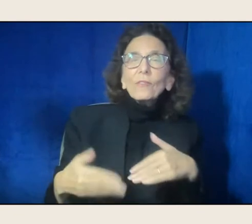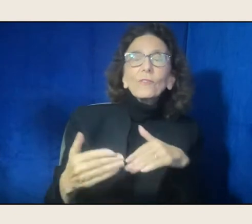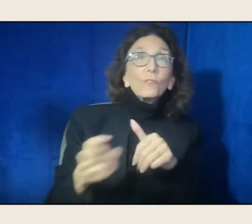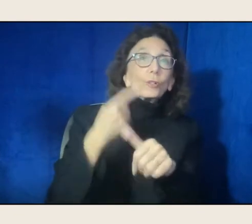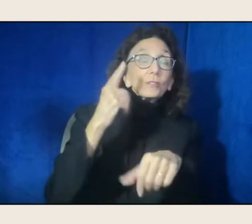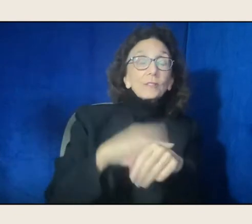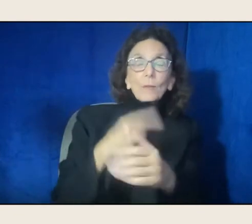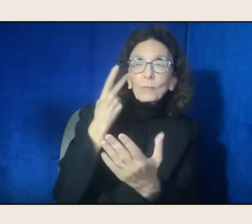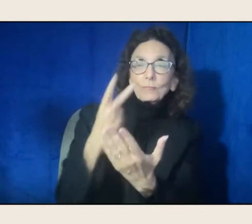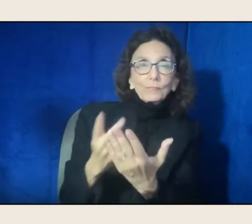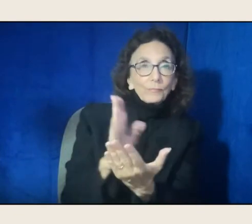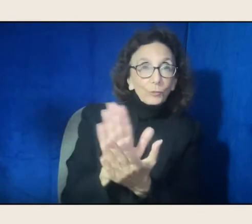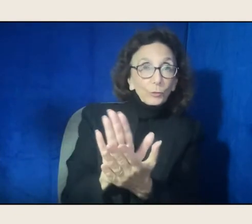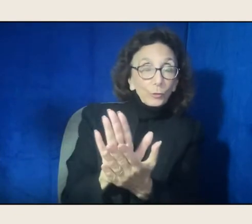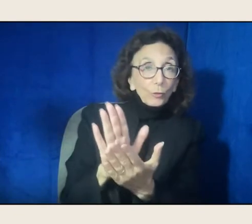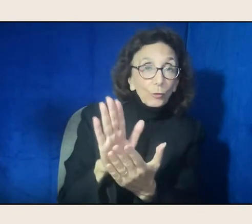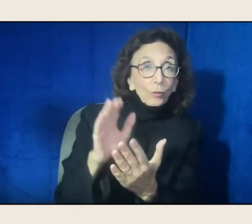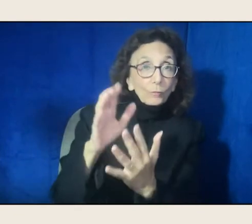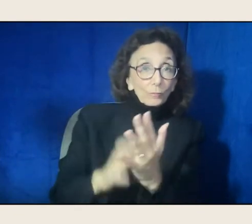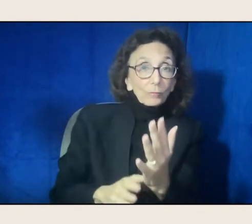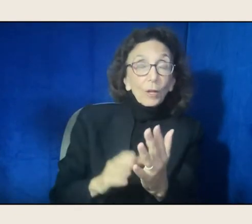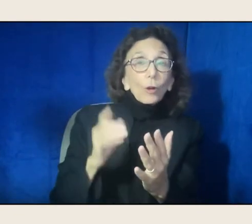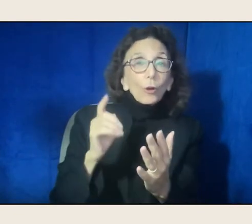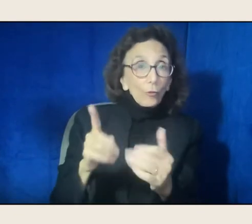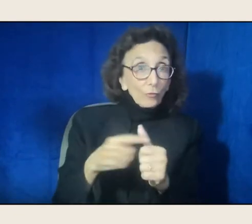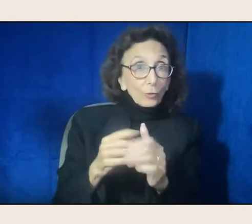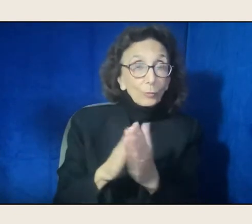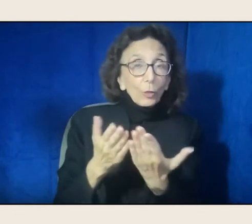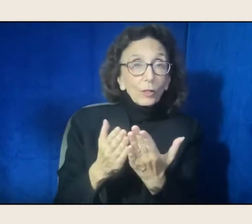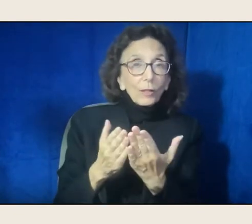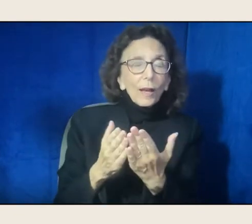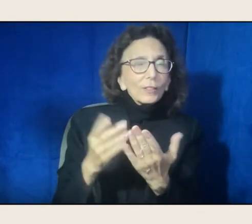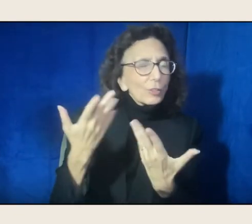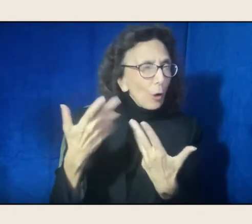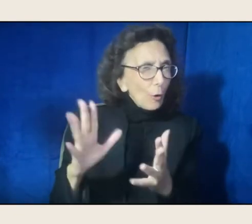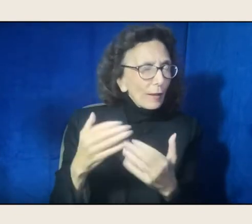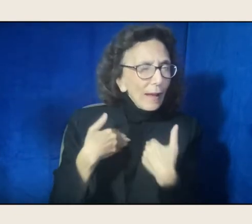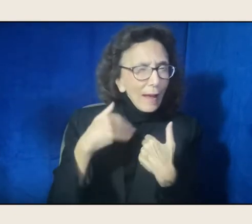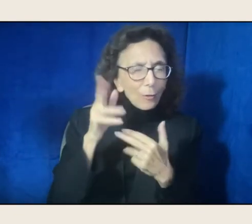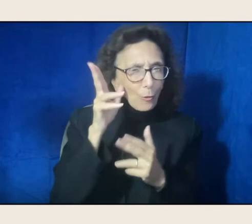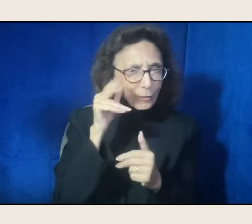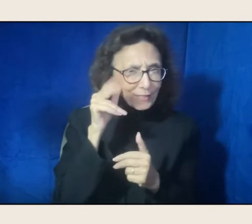with her first book, "She Had Some Horses". It was, maybe we'll talk about this later,